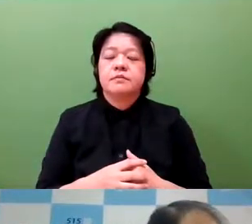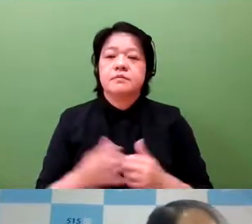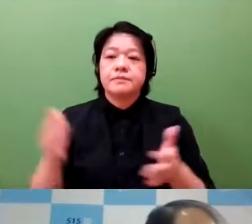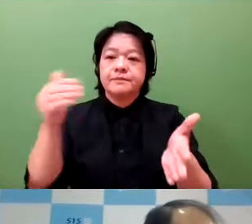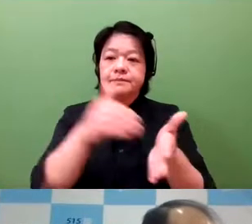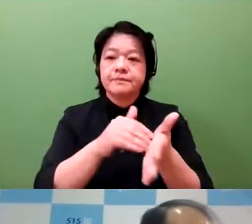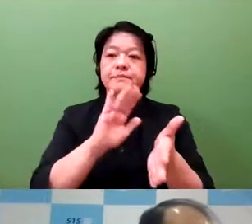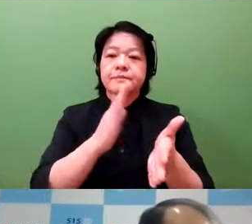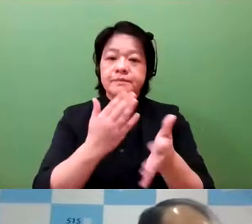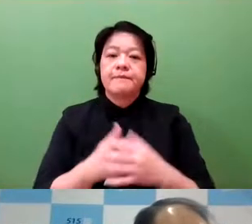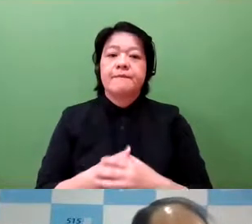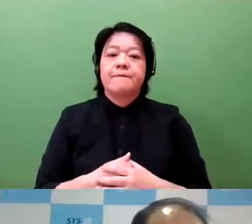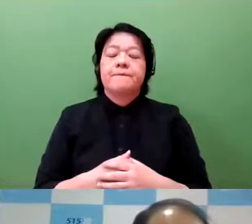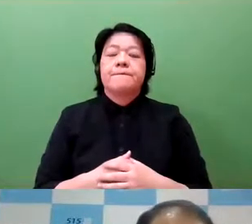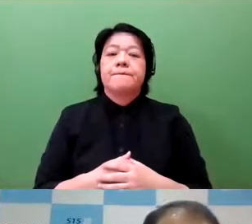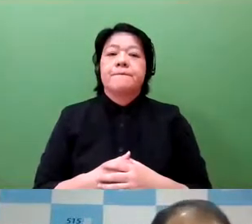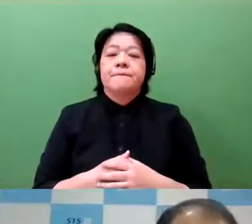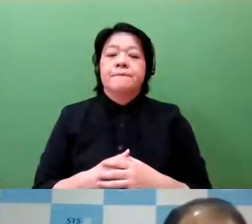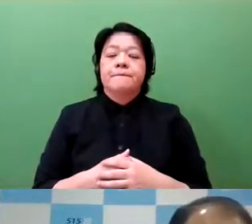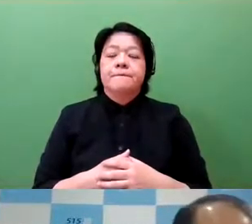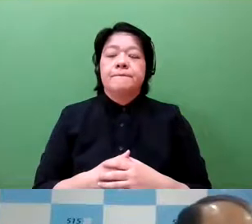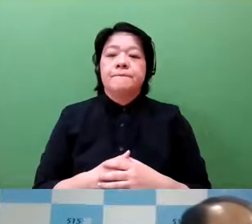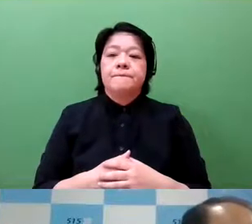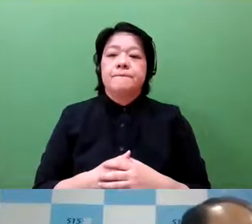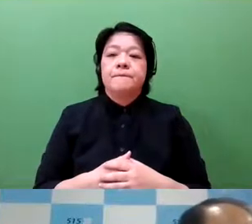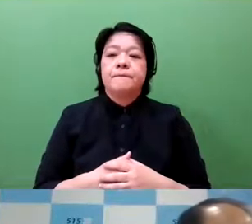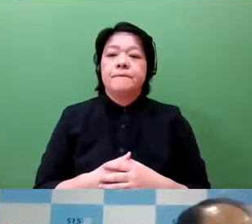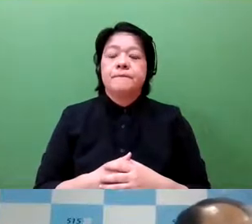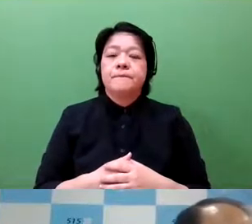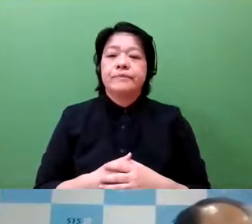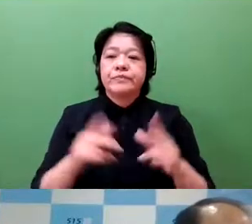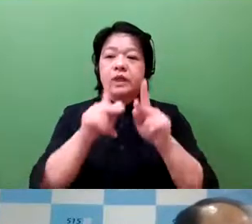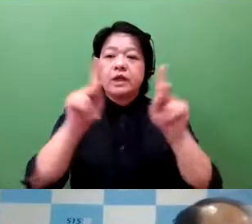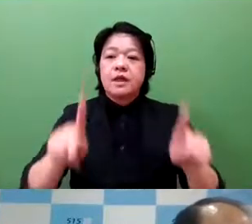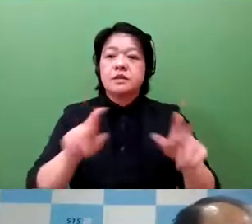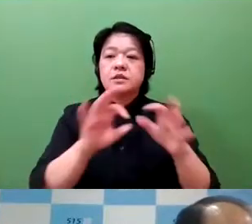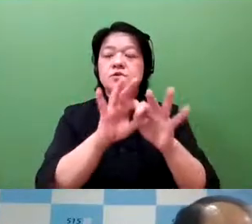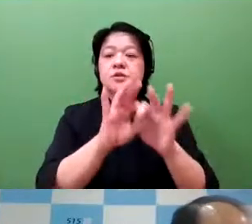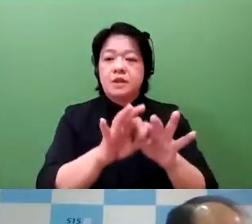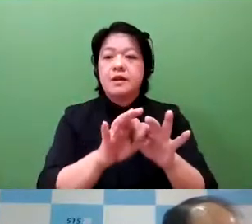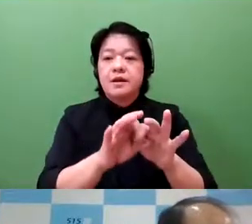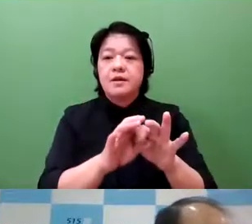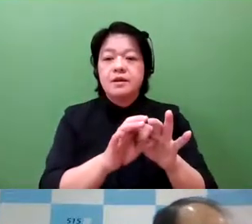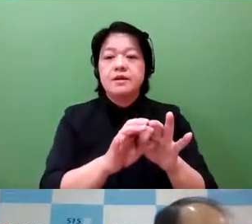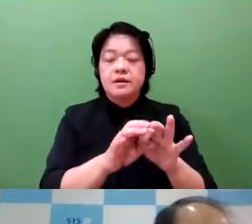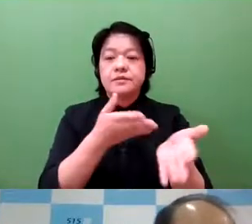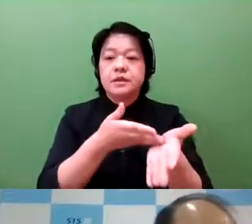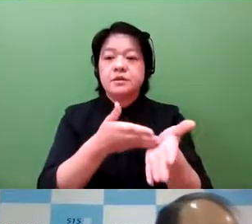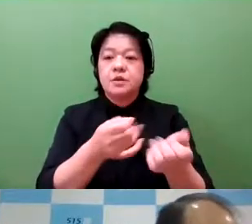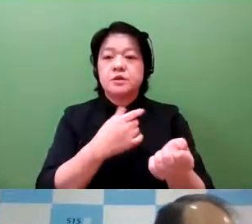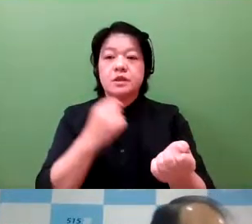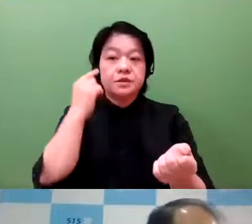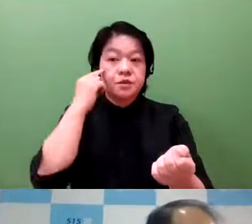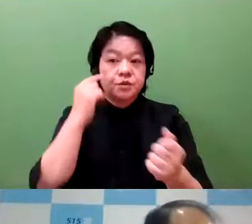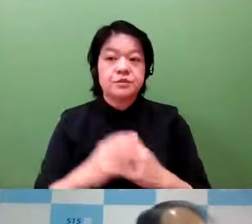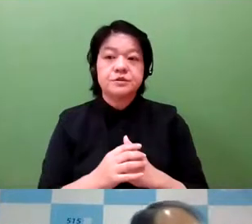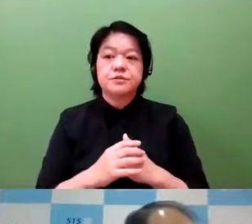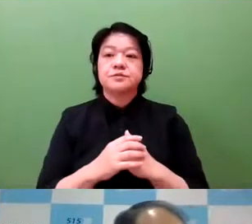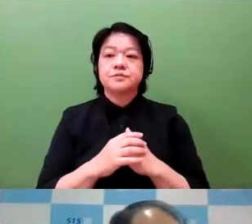And lastly, I would like to present some challenges